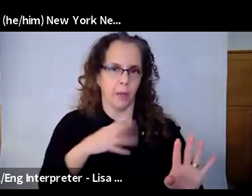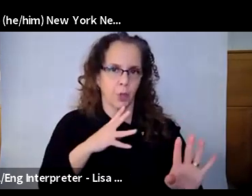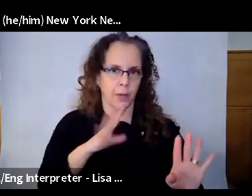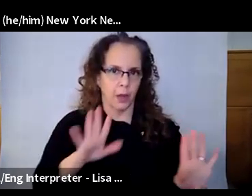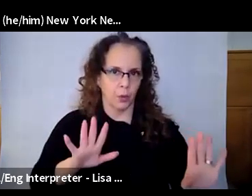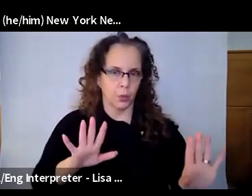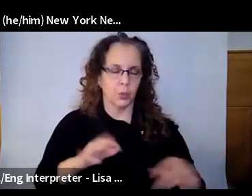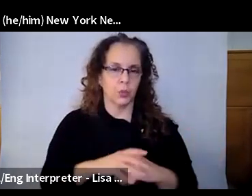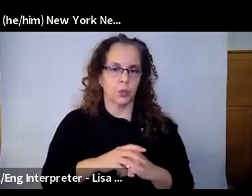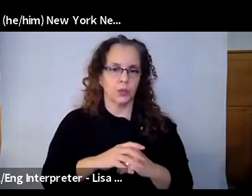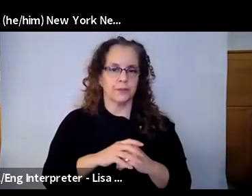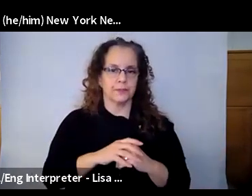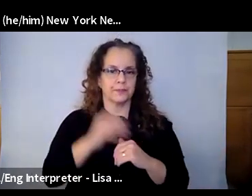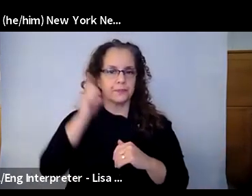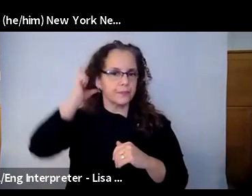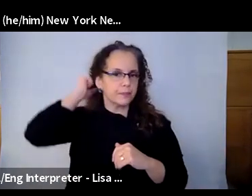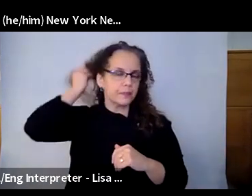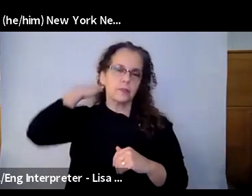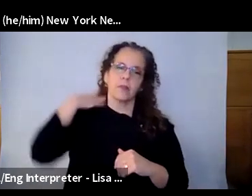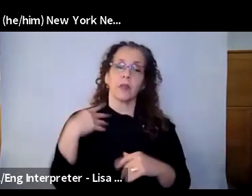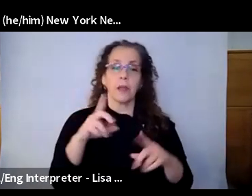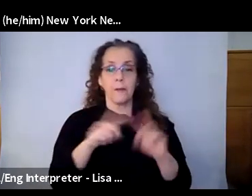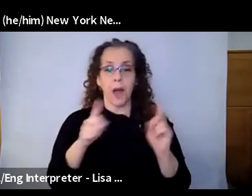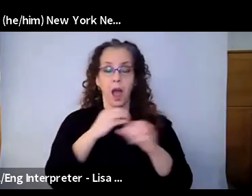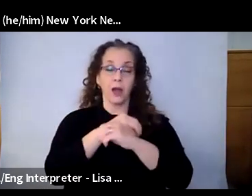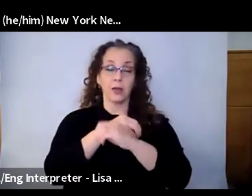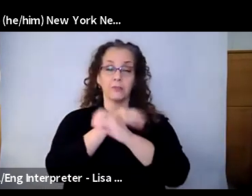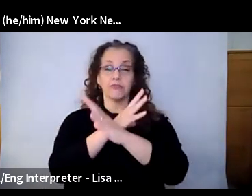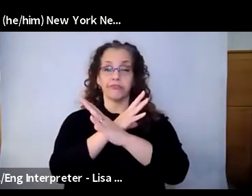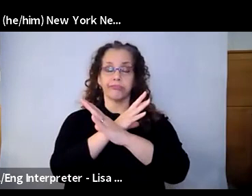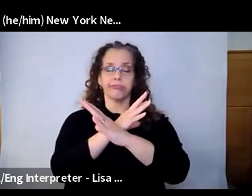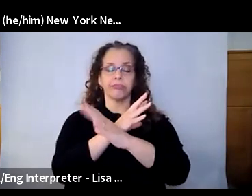people, but in this virtual space, rituals ar the beginning